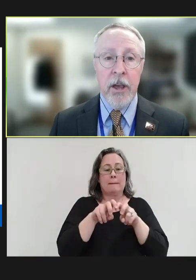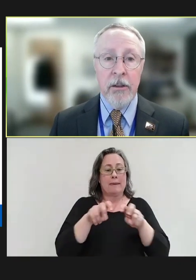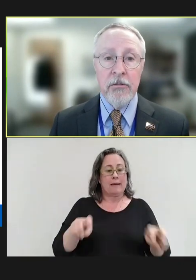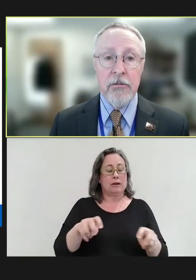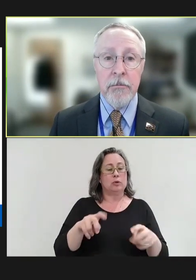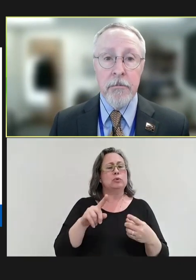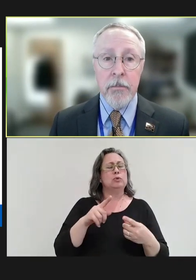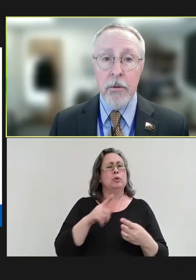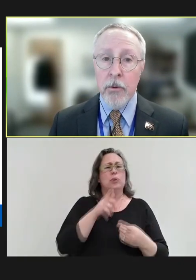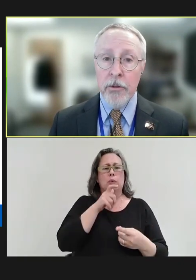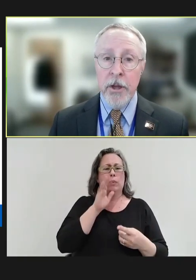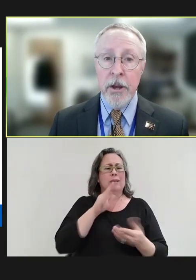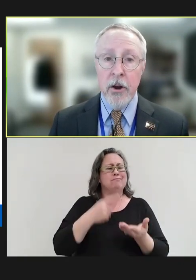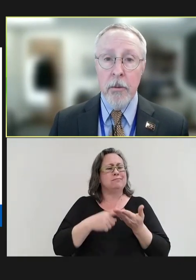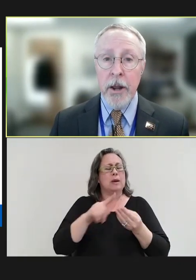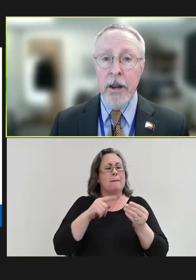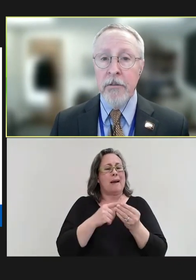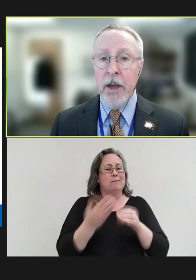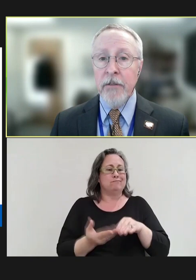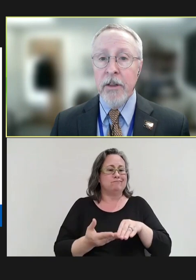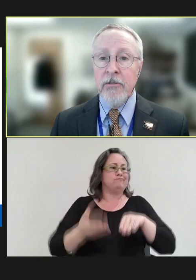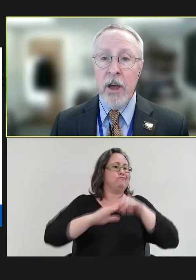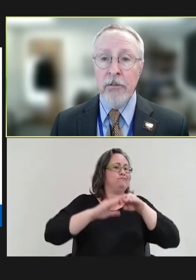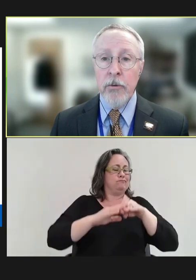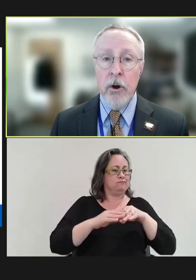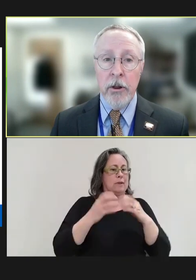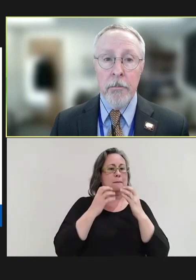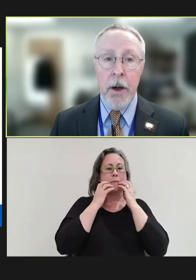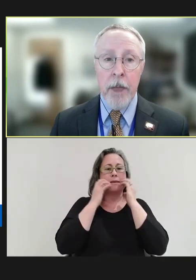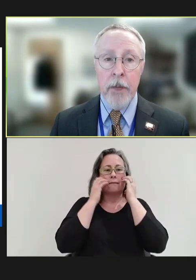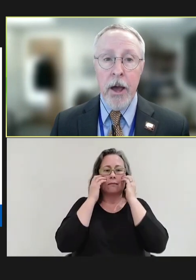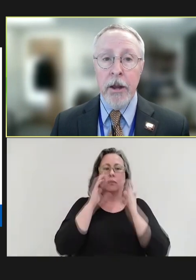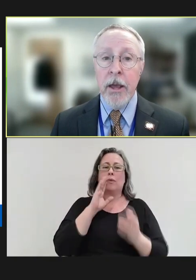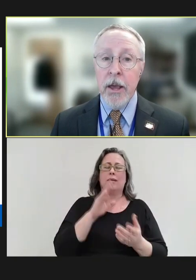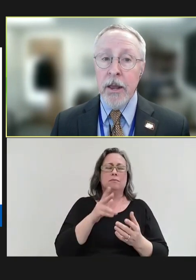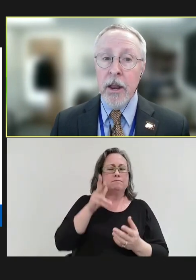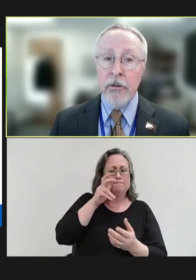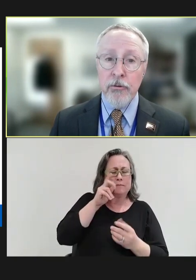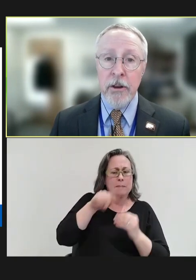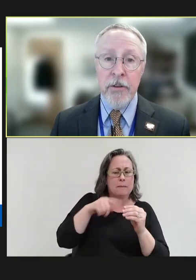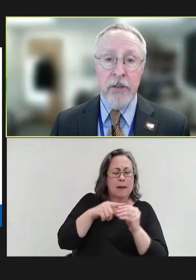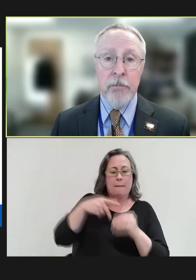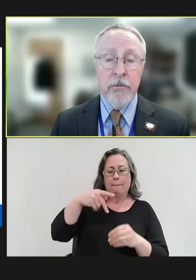cases. We'll then hear about innovative insights regarding the pipeline and industry investment for